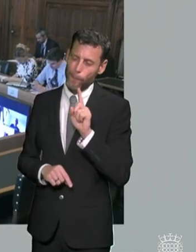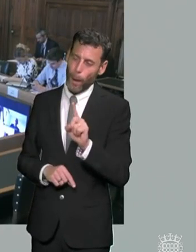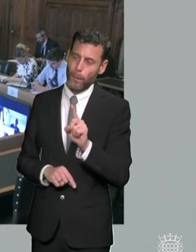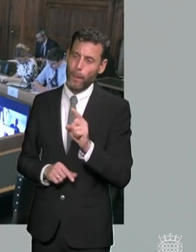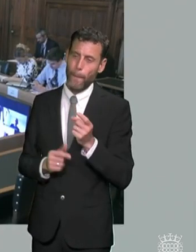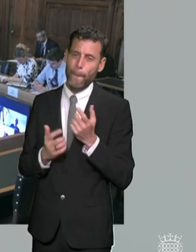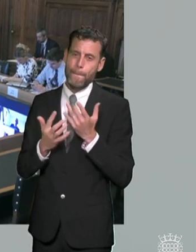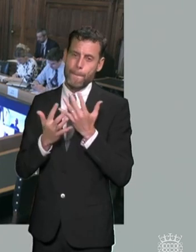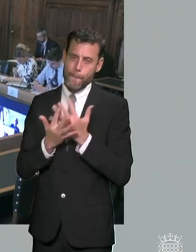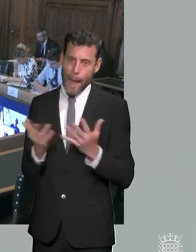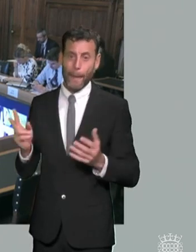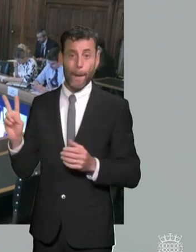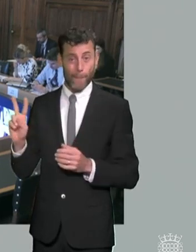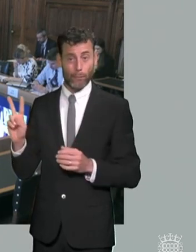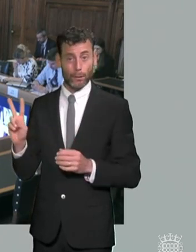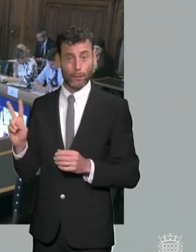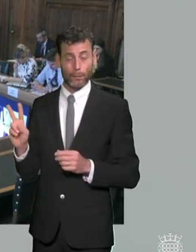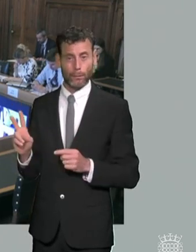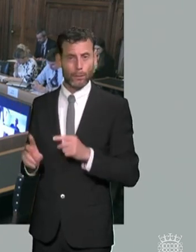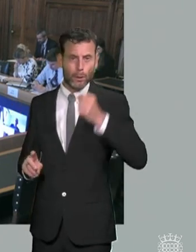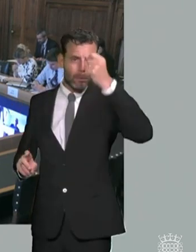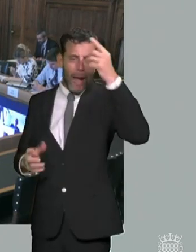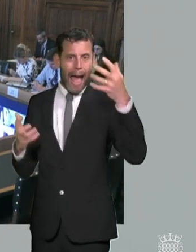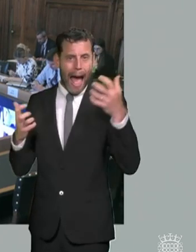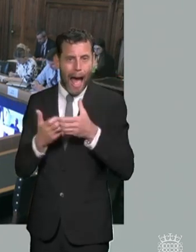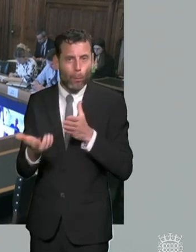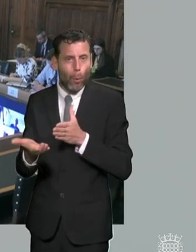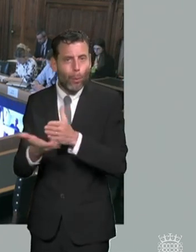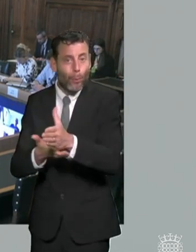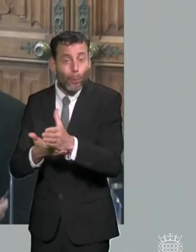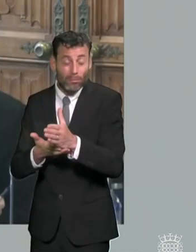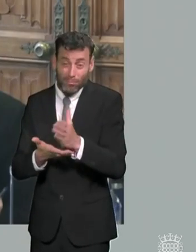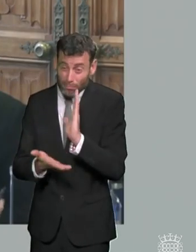who just can't who can't negotiate all that and will give up and their children don't end up